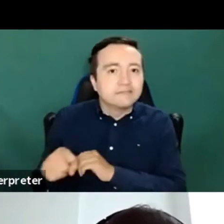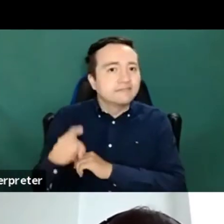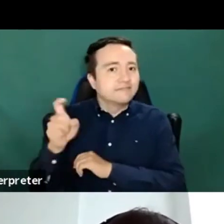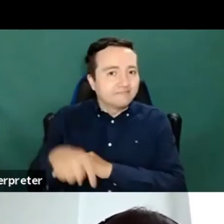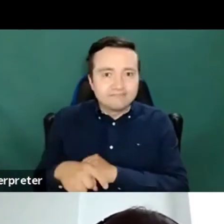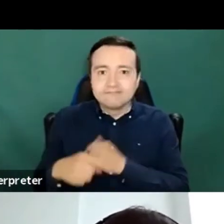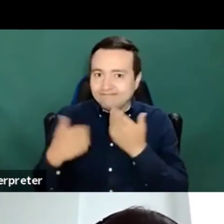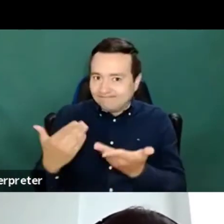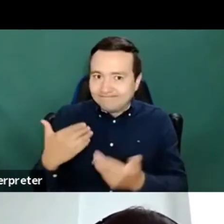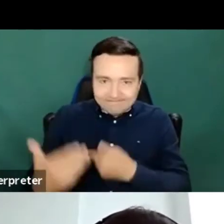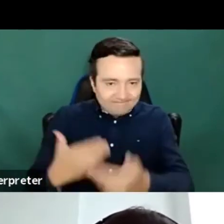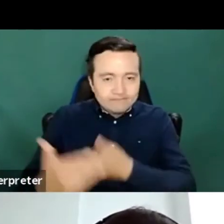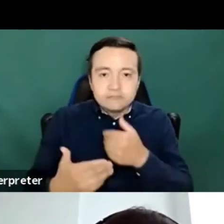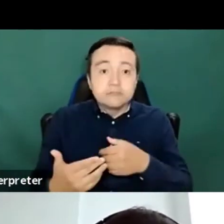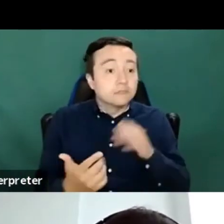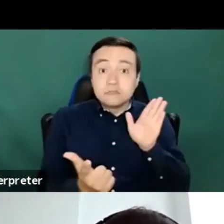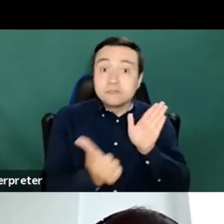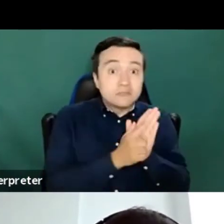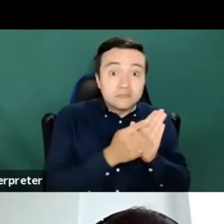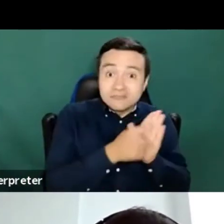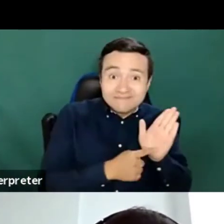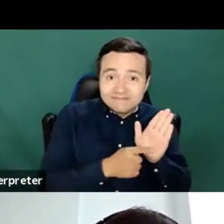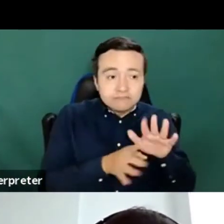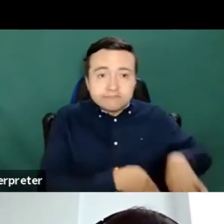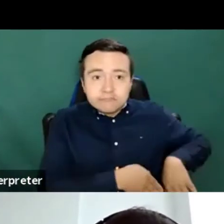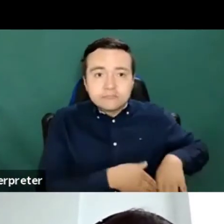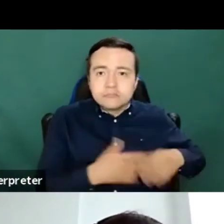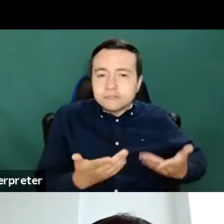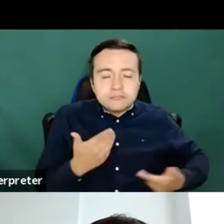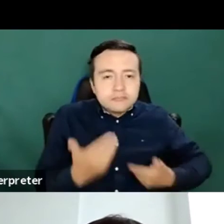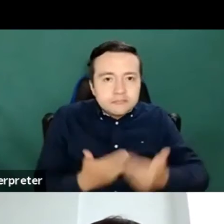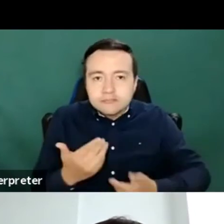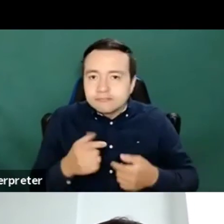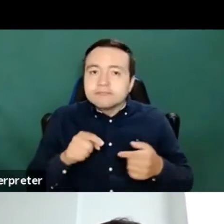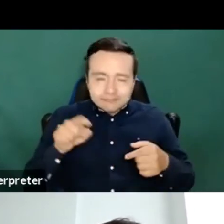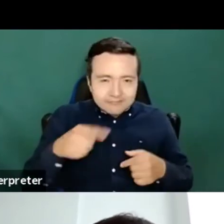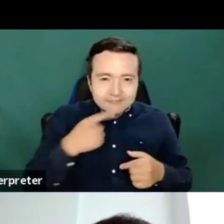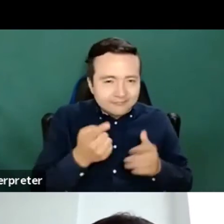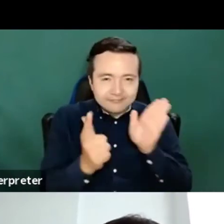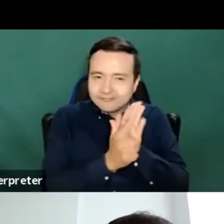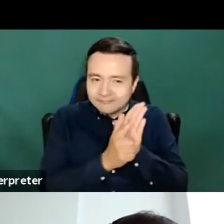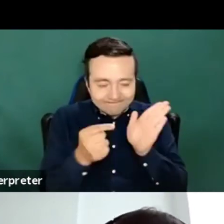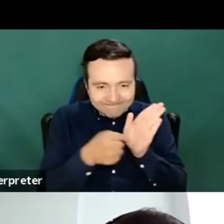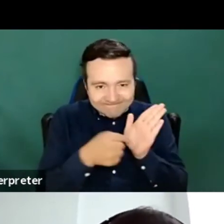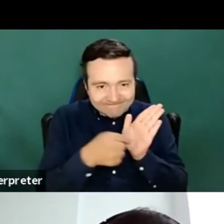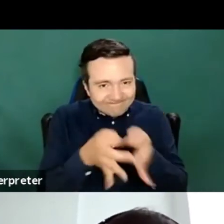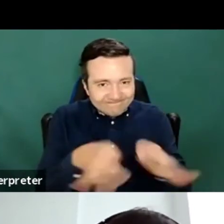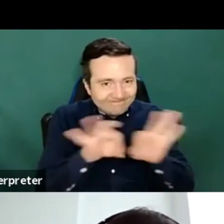it wasn't a law people wouldn't have to do it you know, we've heard discussion it's a law without fines. How do you how do you implement it?